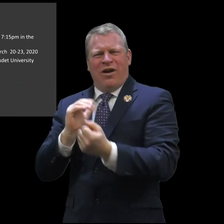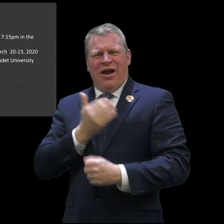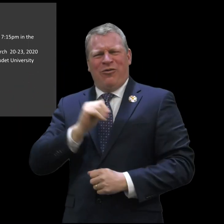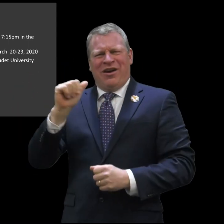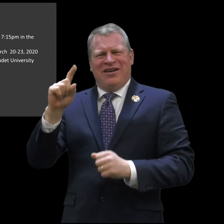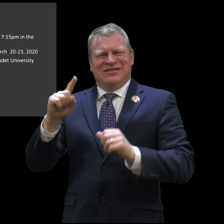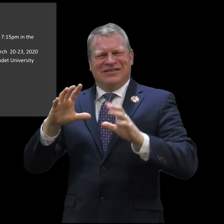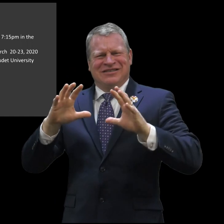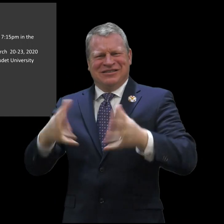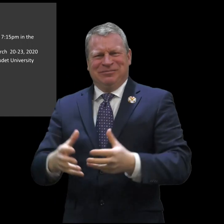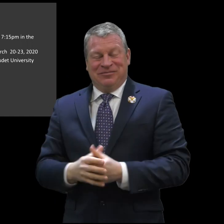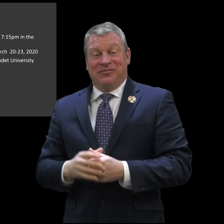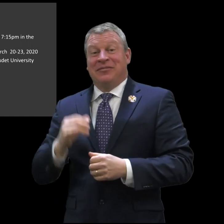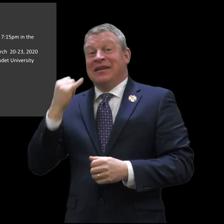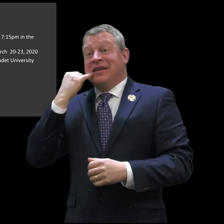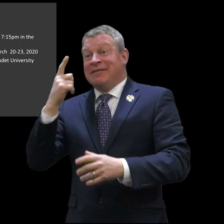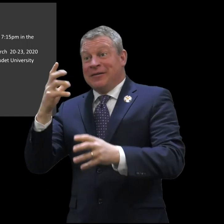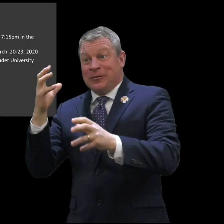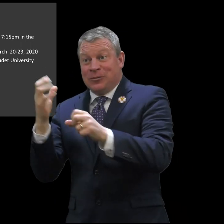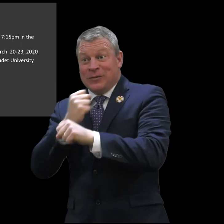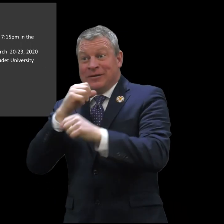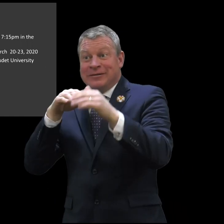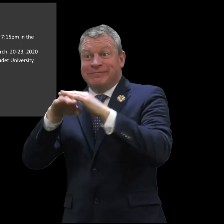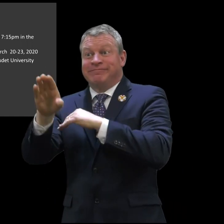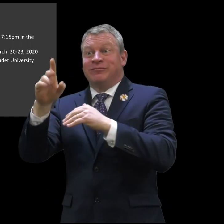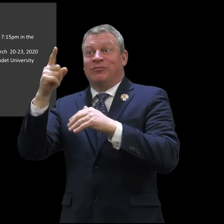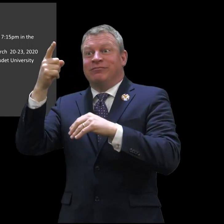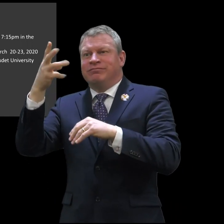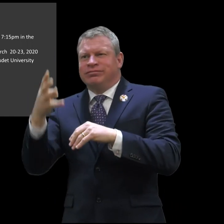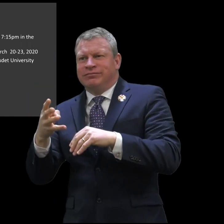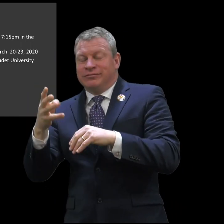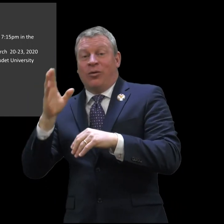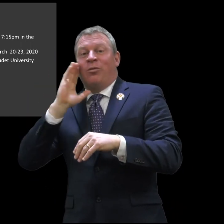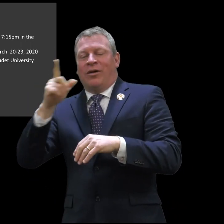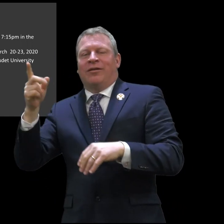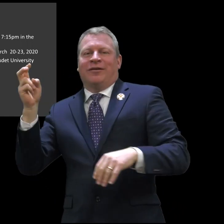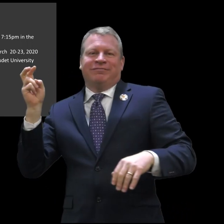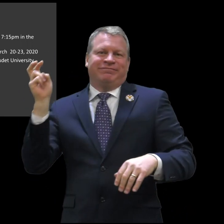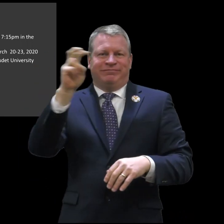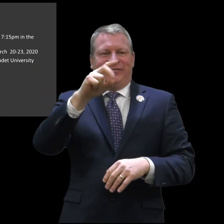out there and support our ASD team. If they win that competition they'll go on